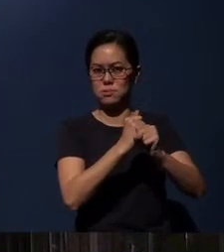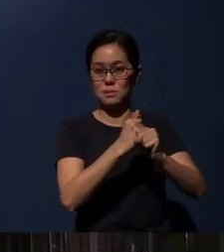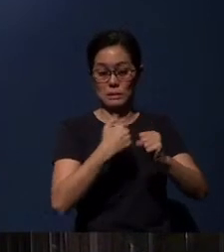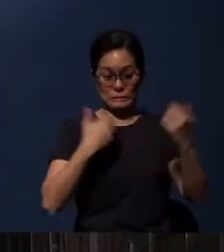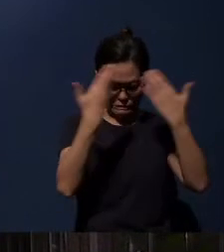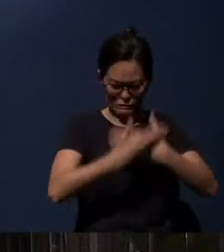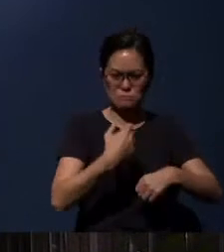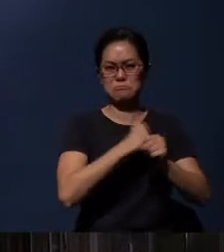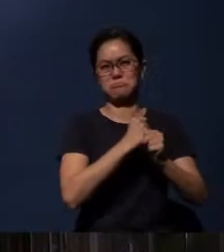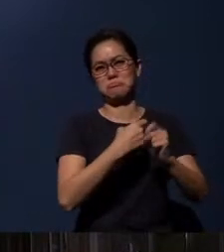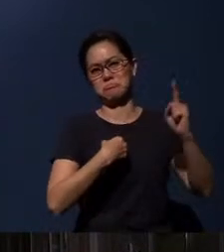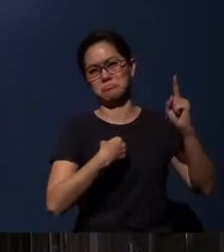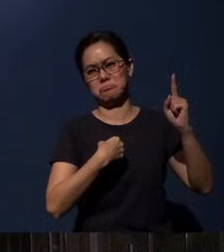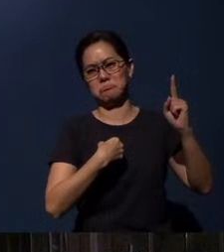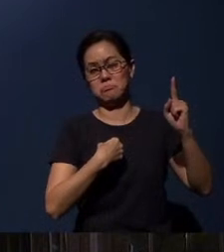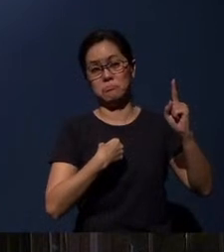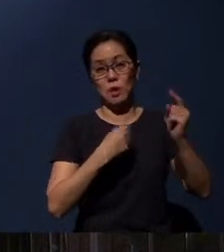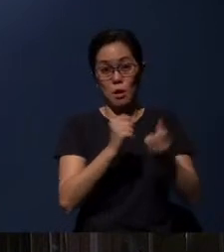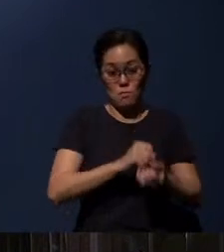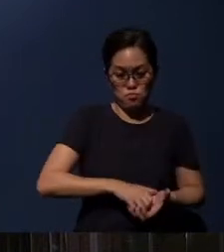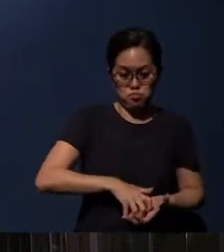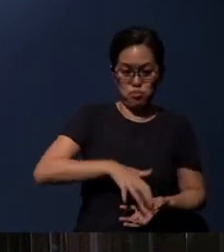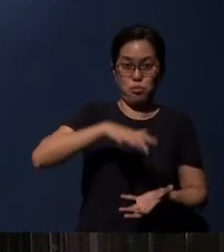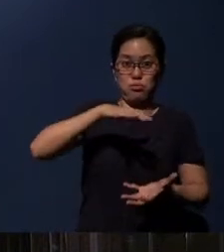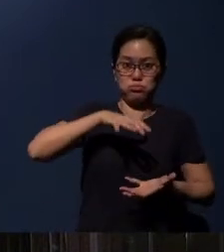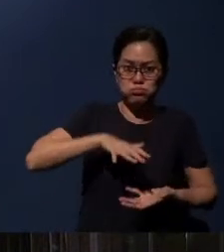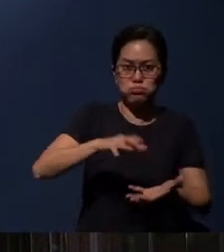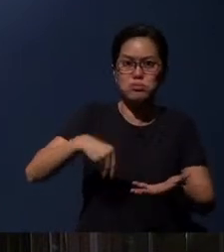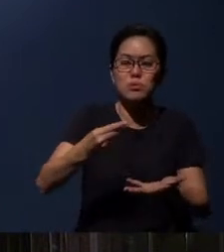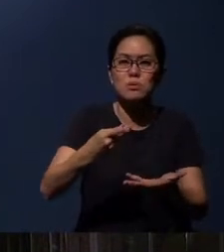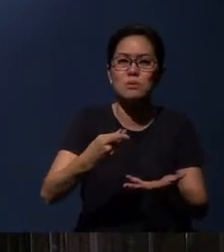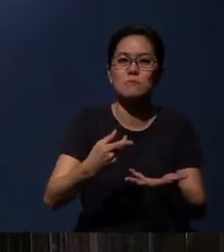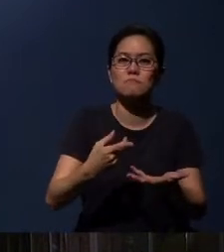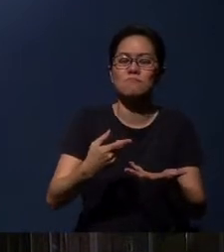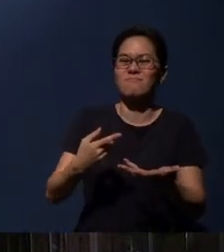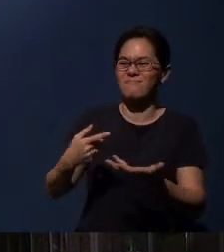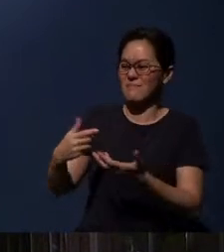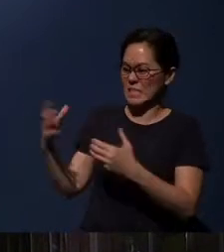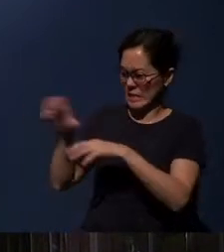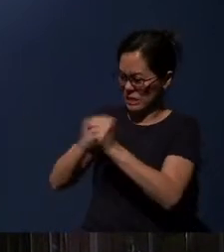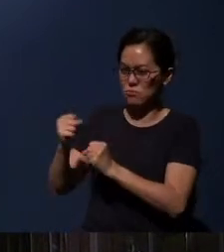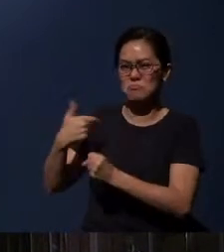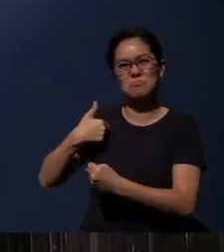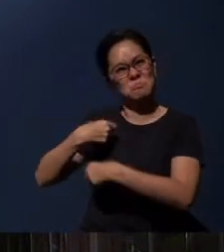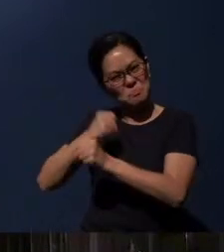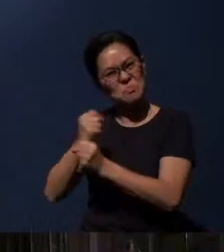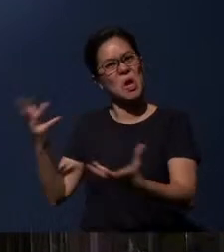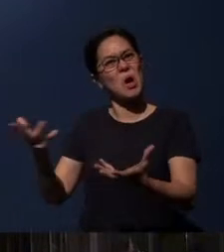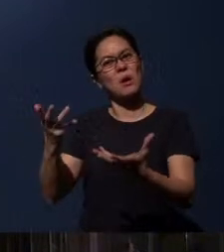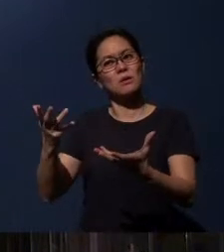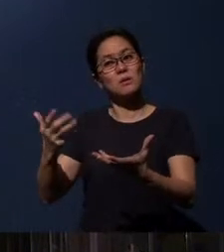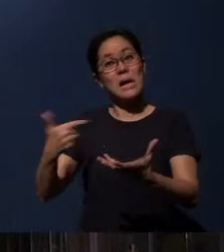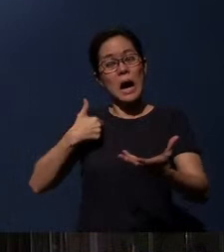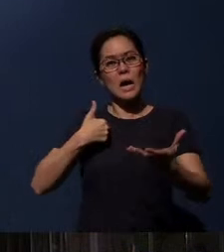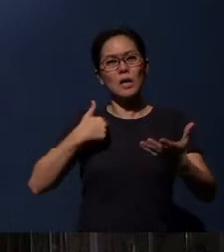I bring prosperity and create disaster; I, the Lord, do all these things.